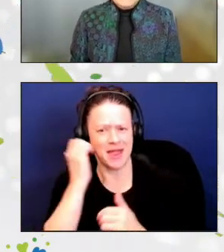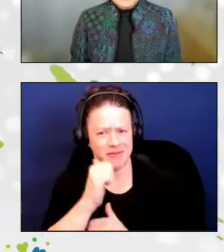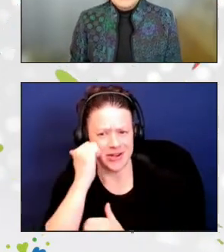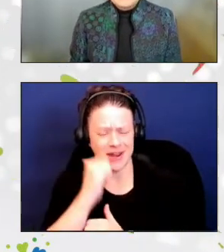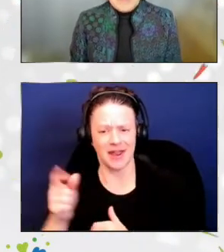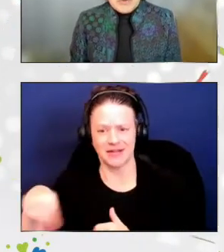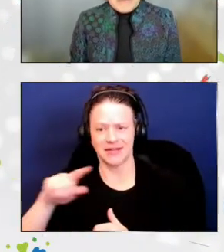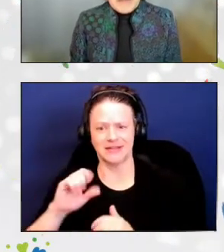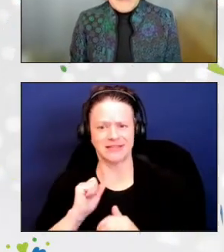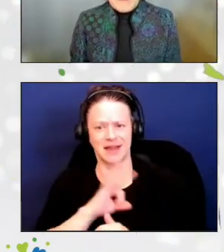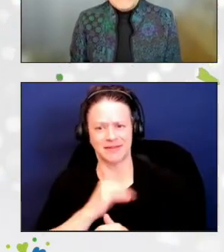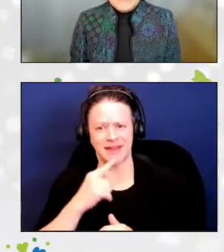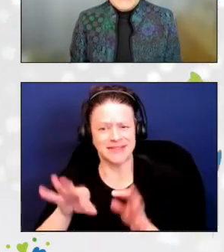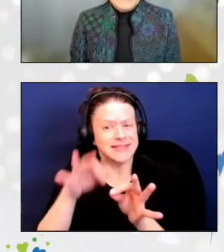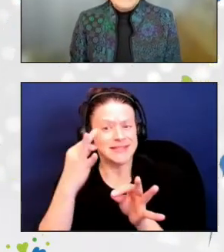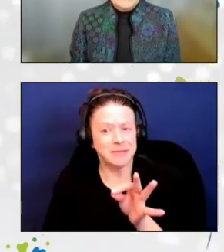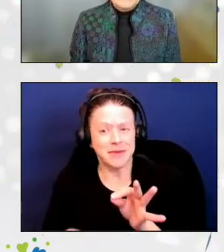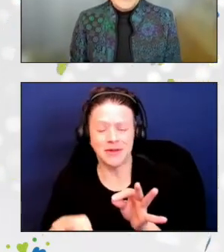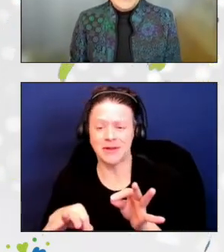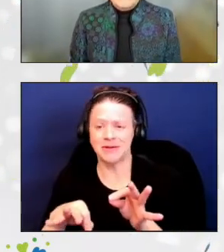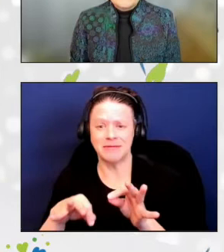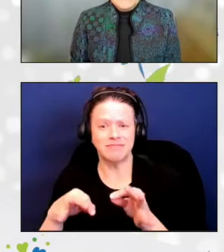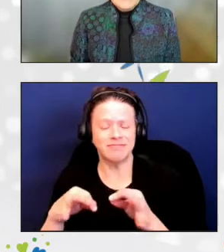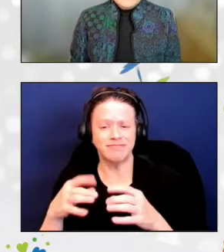helps to motivate them and keep them going.